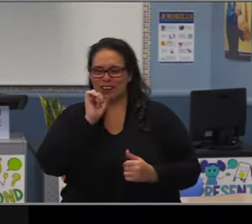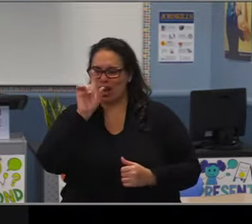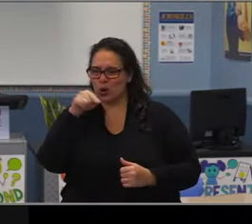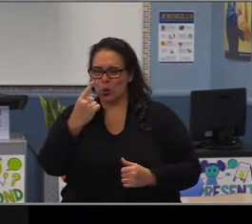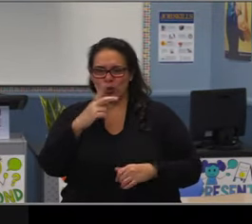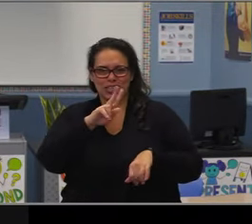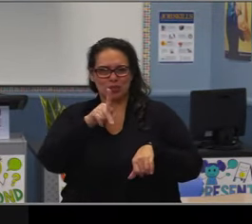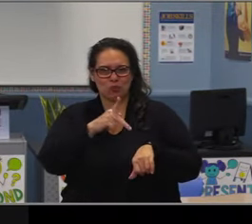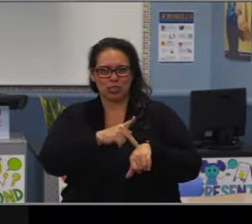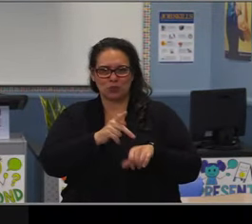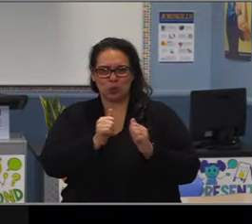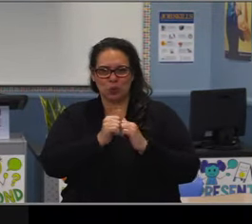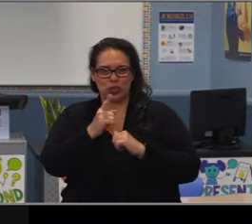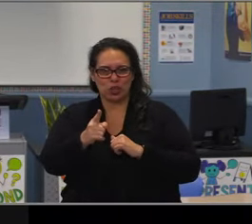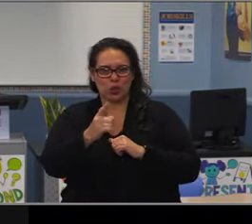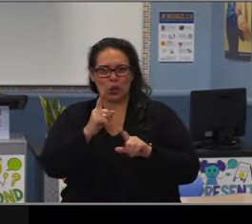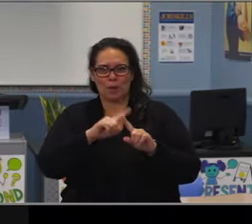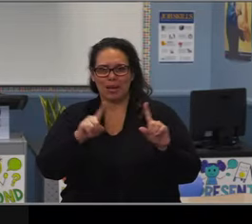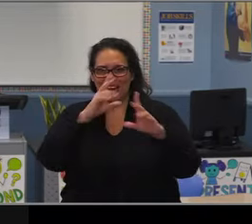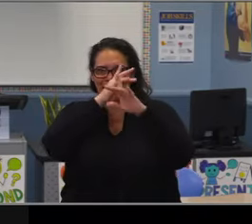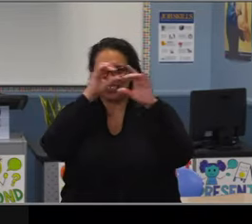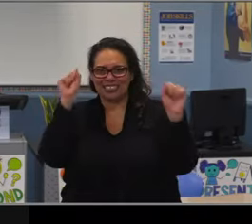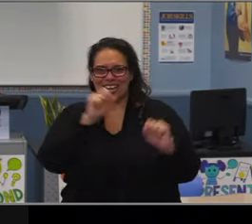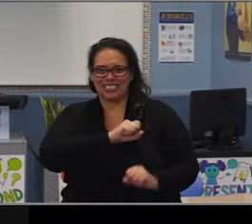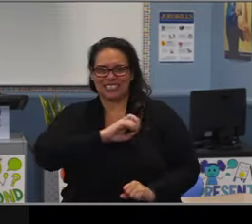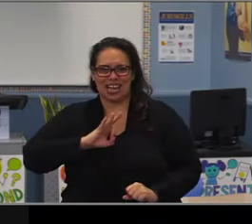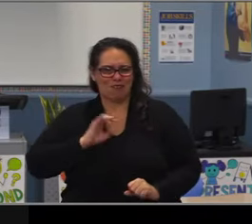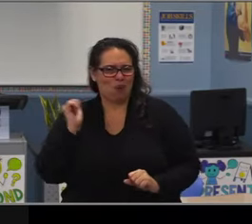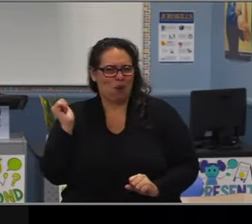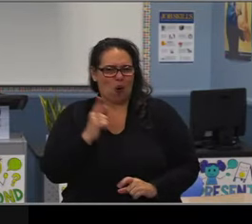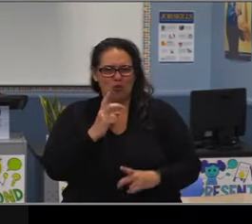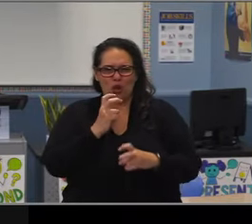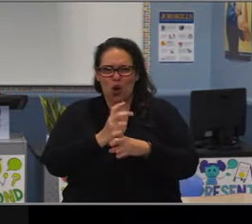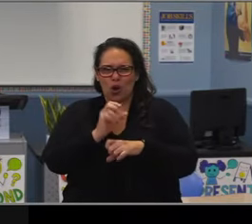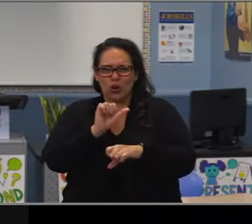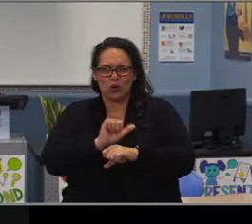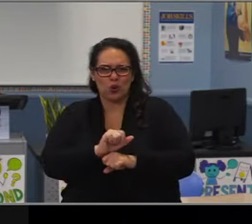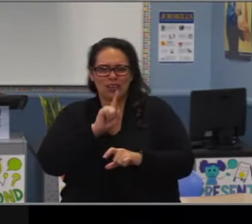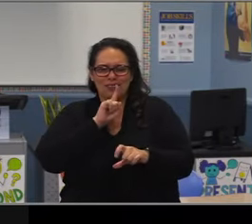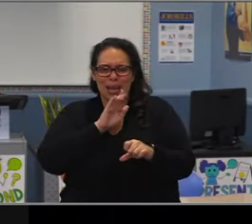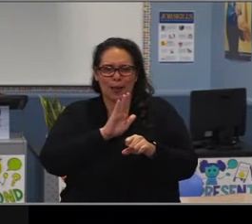I wanna thank you for making calls on my behalf to look for the best programs.